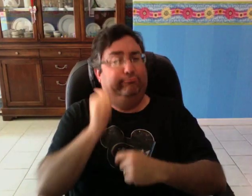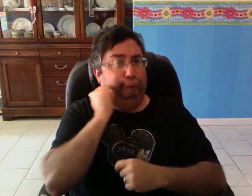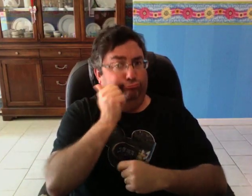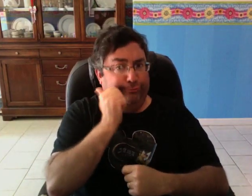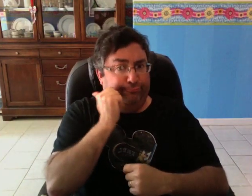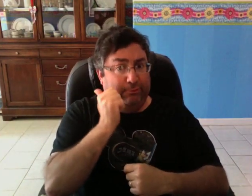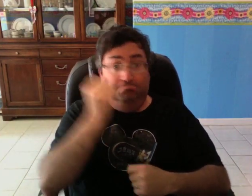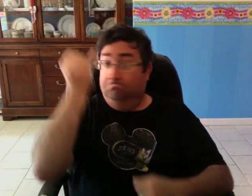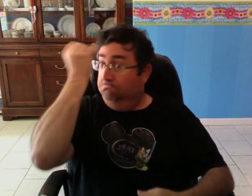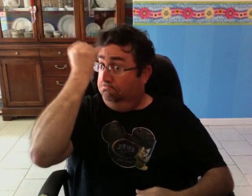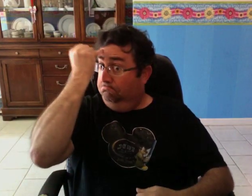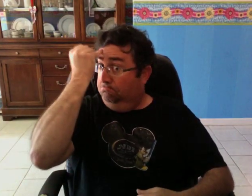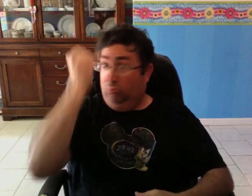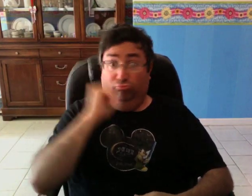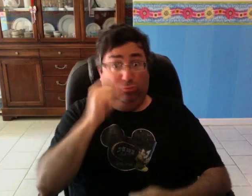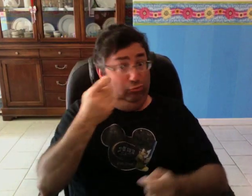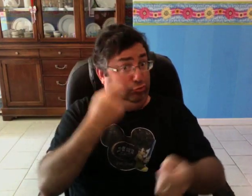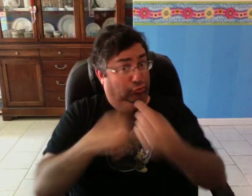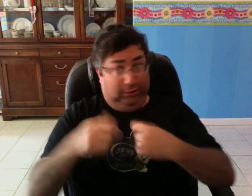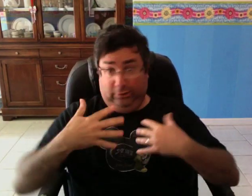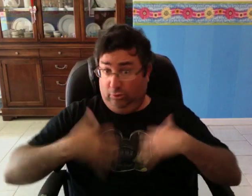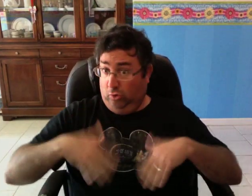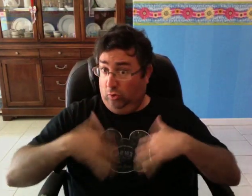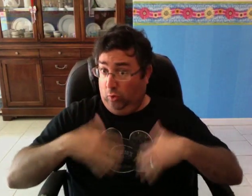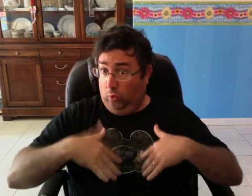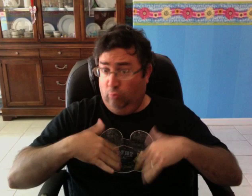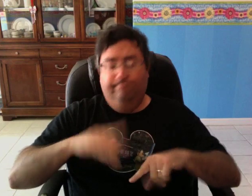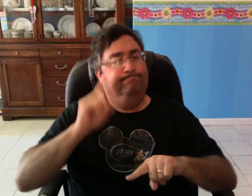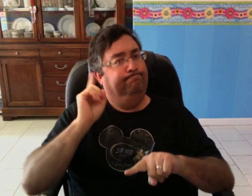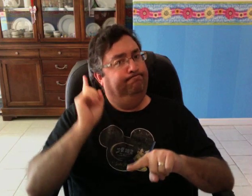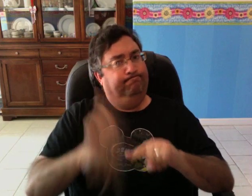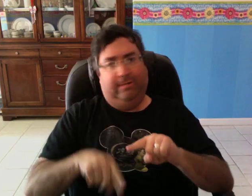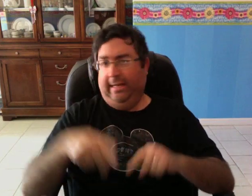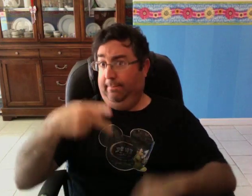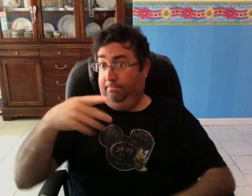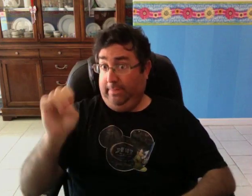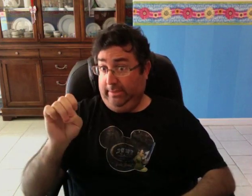If you didn't change your clothes, you couldn't participate in P.E.